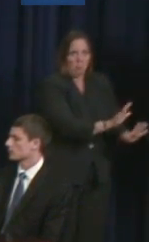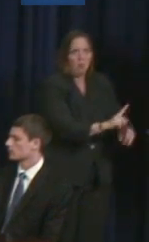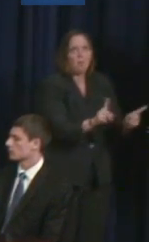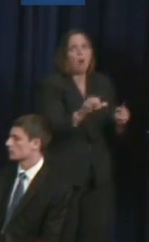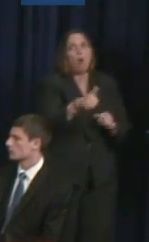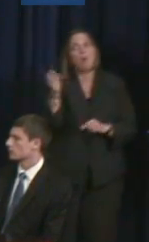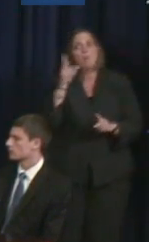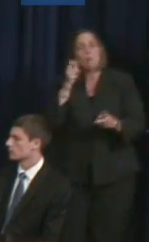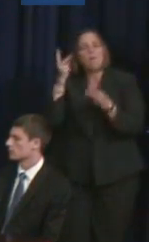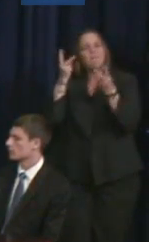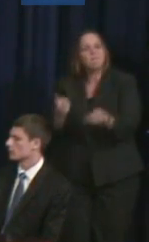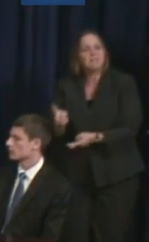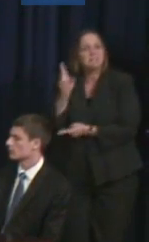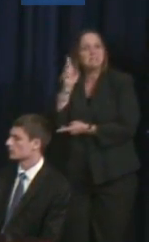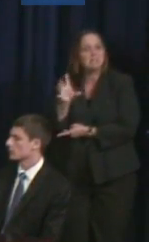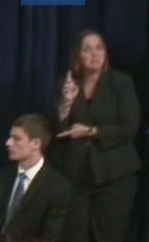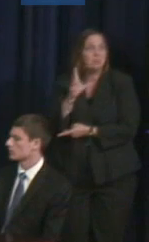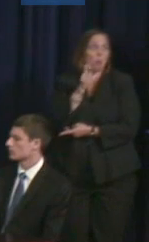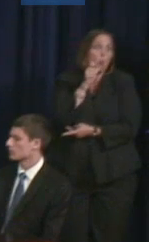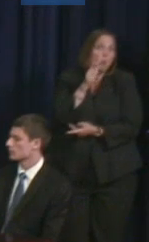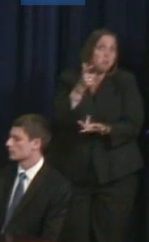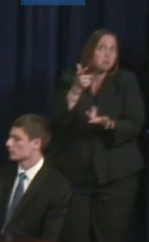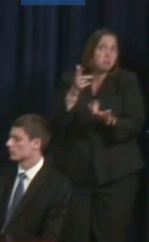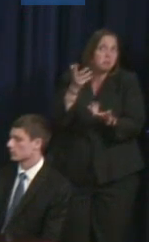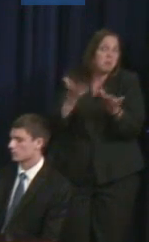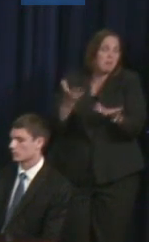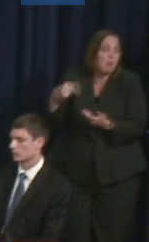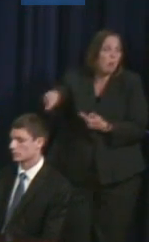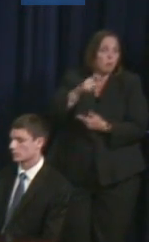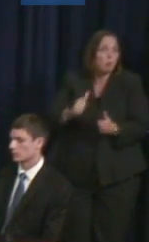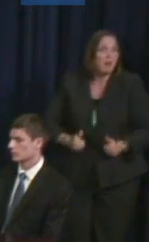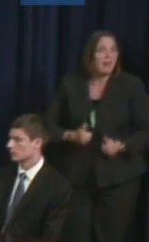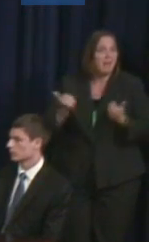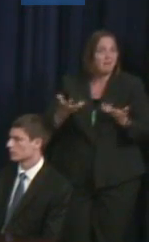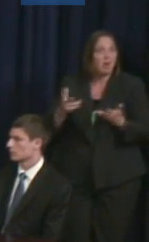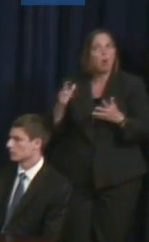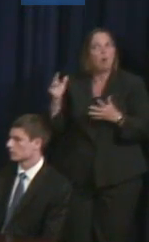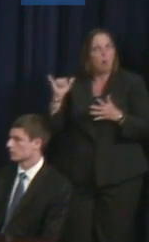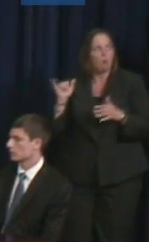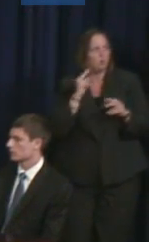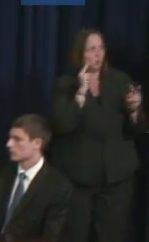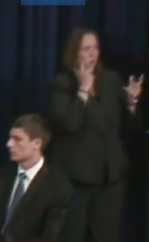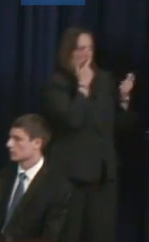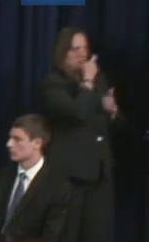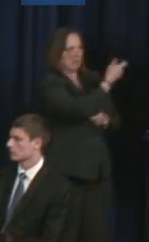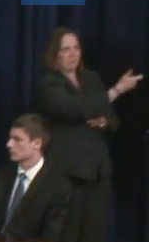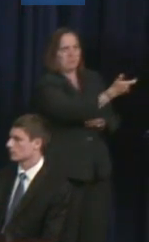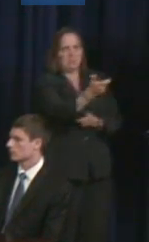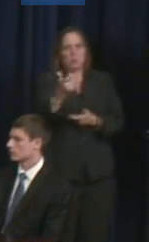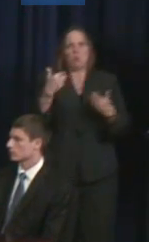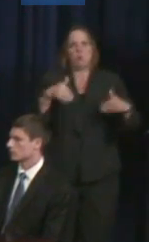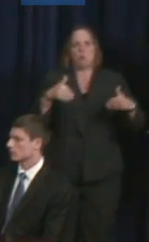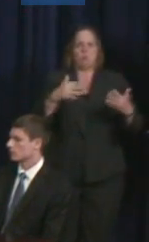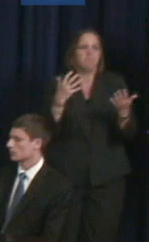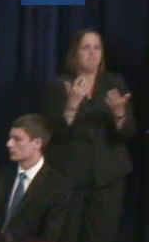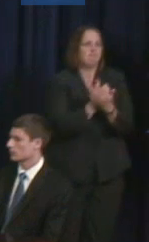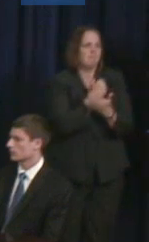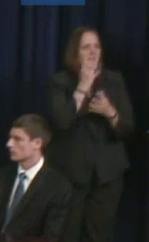or live in D.C. and just come to the Smithsonian. So I want to thank everyone who put their efforts into that.